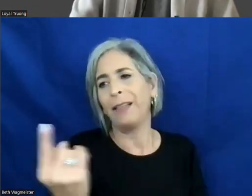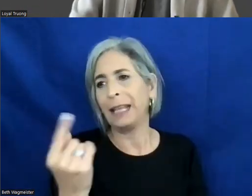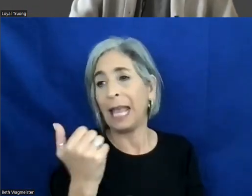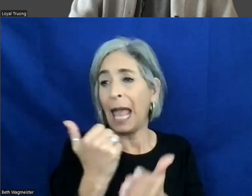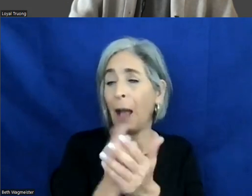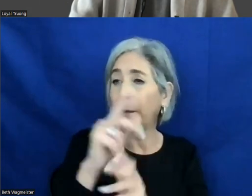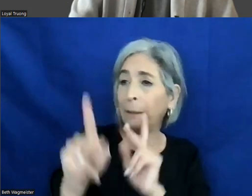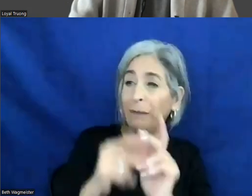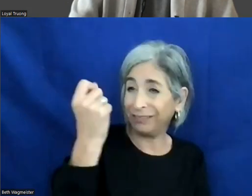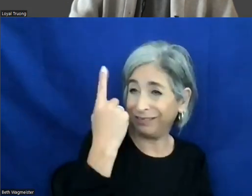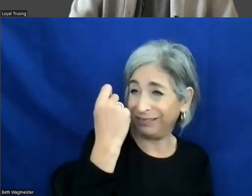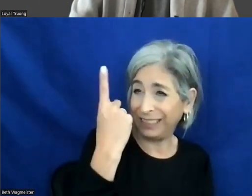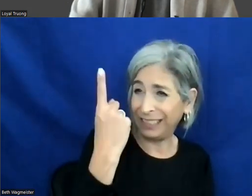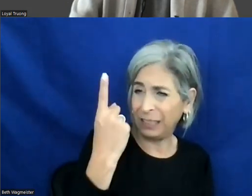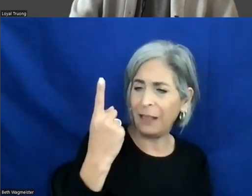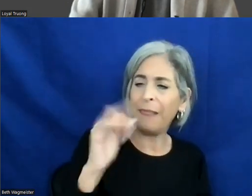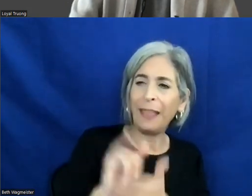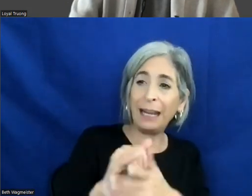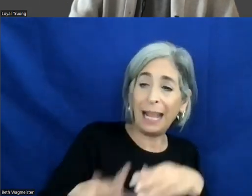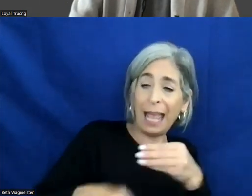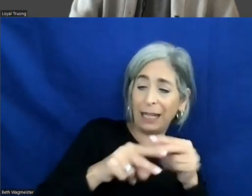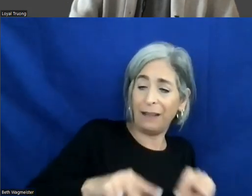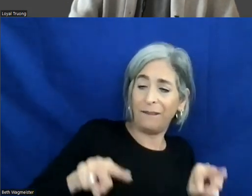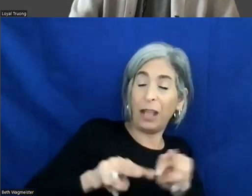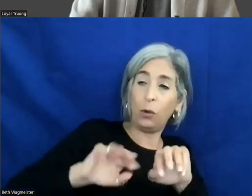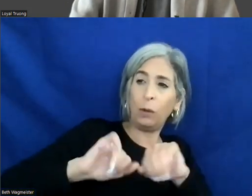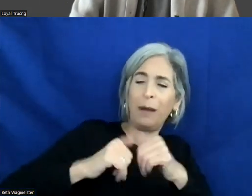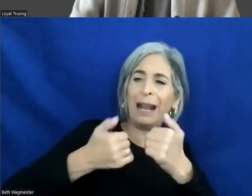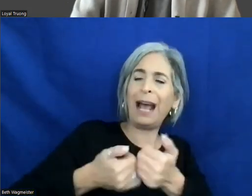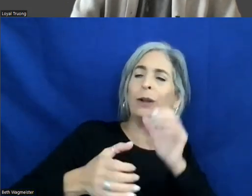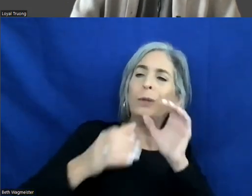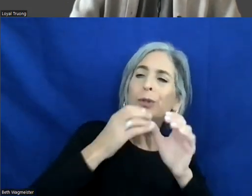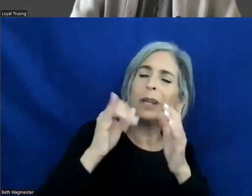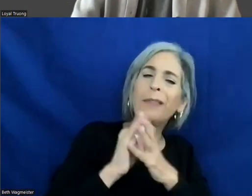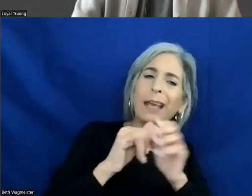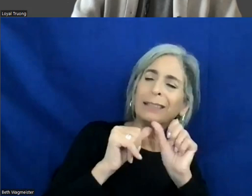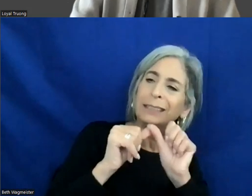Of course, there is value, and it is how do we communicate it, how do we continue to advocate,